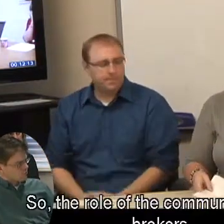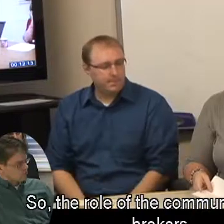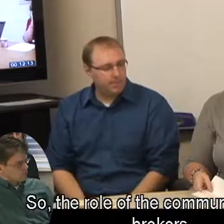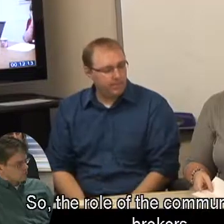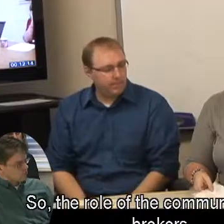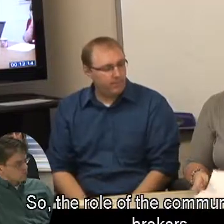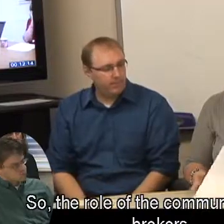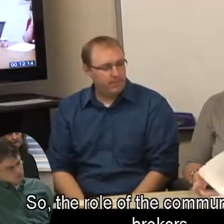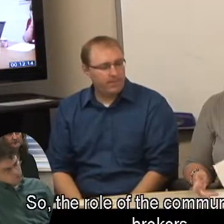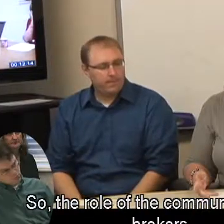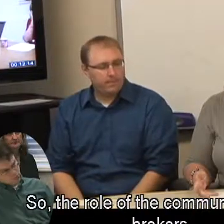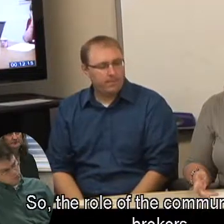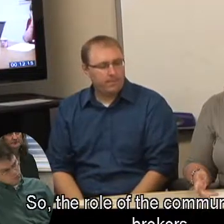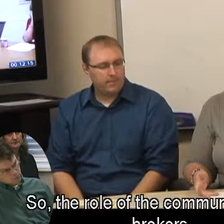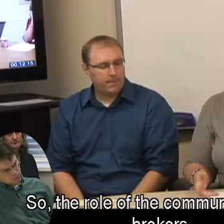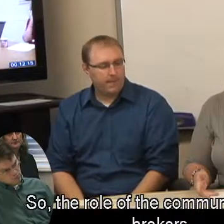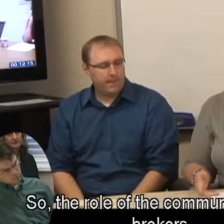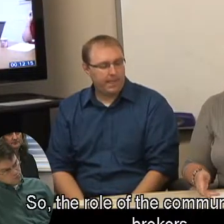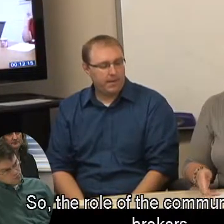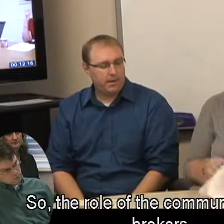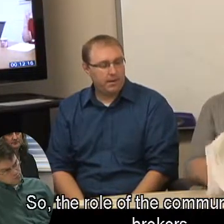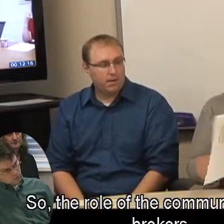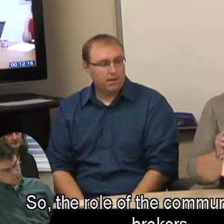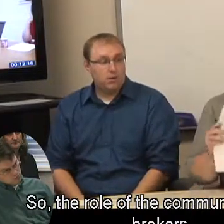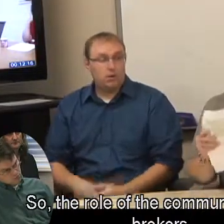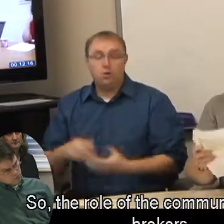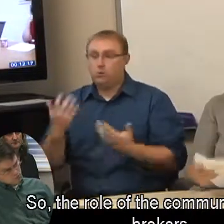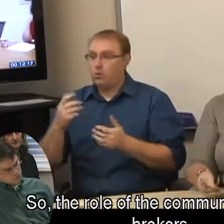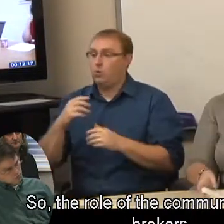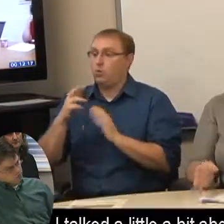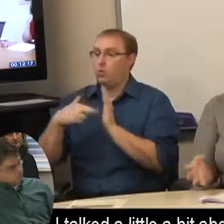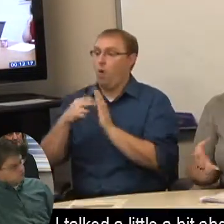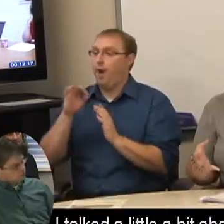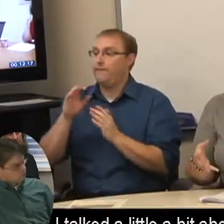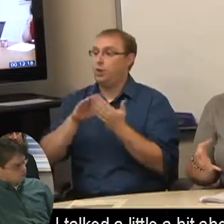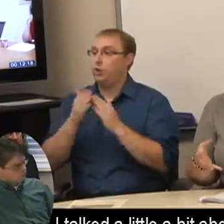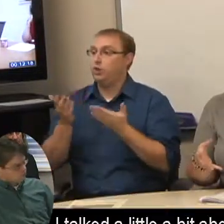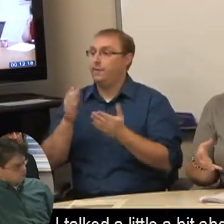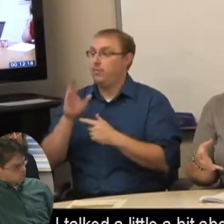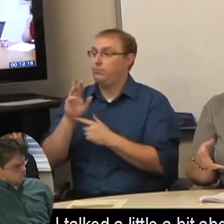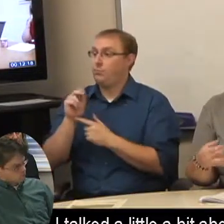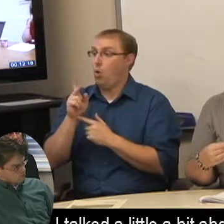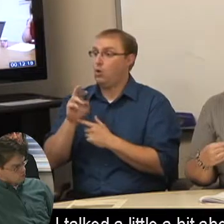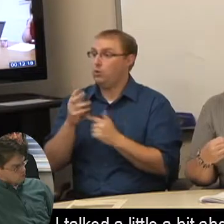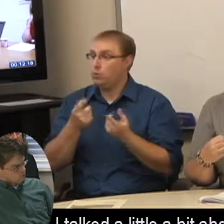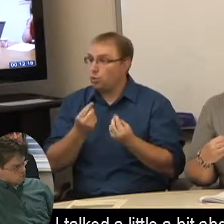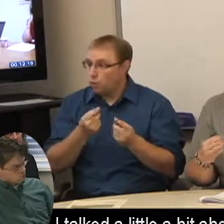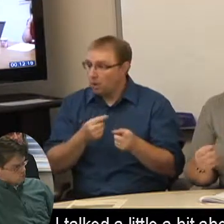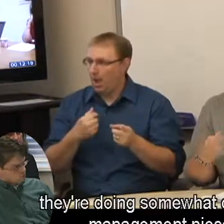So, the role of the community service brokers. I talked a little a bit about that